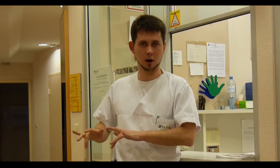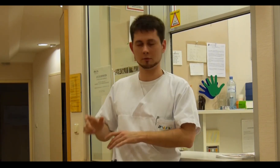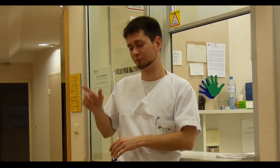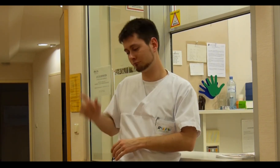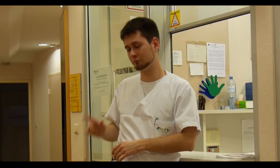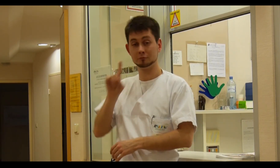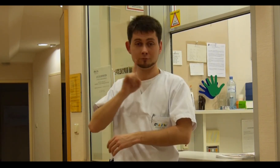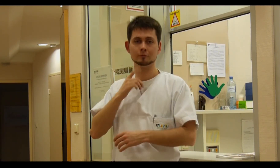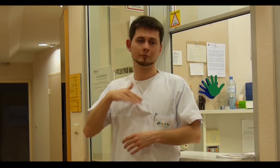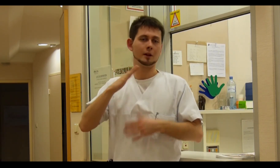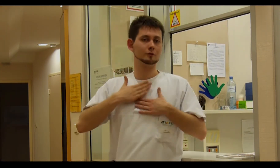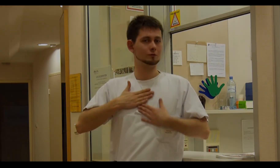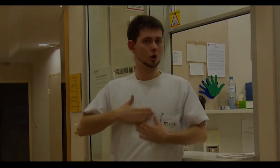this would be much better for the Deaf people that come here.